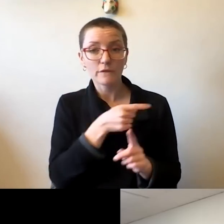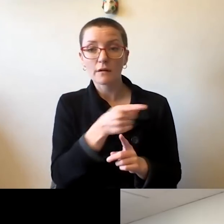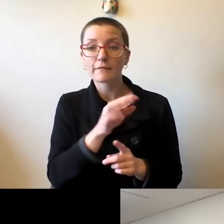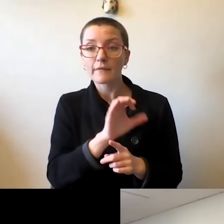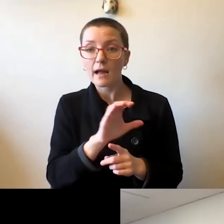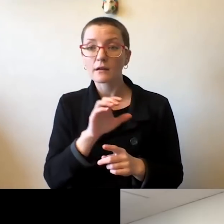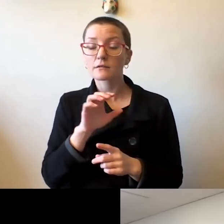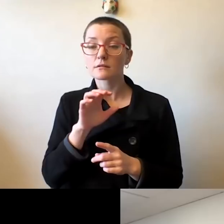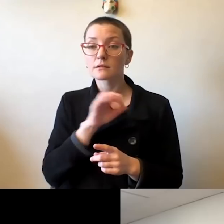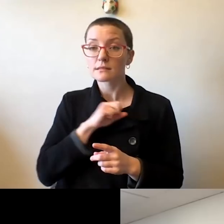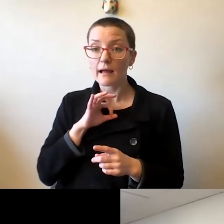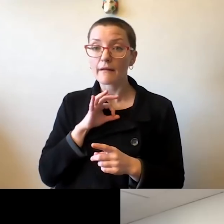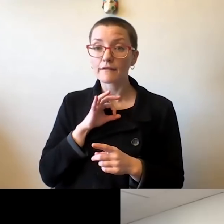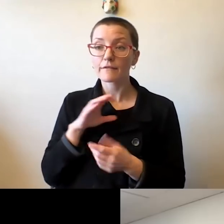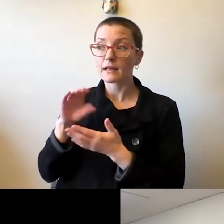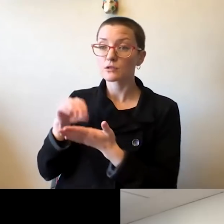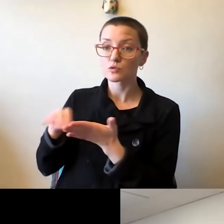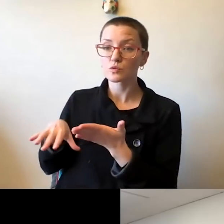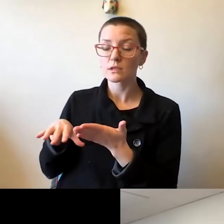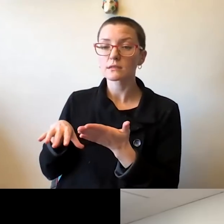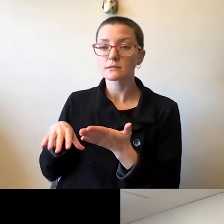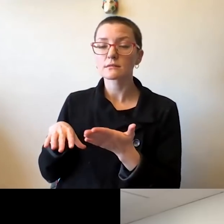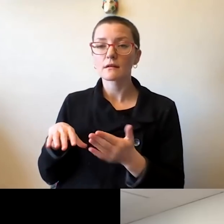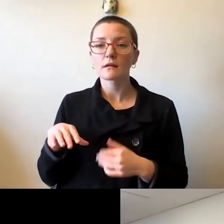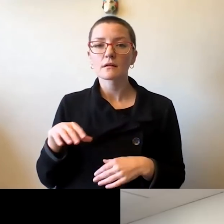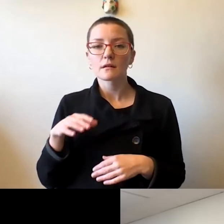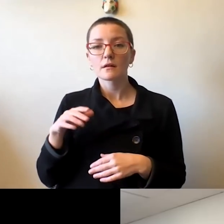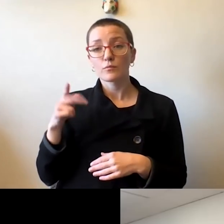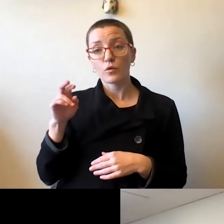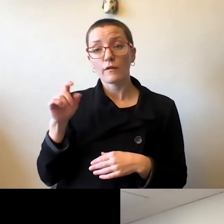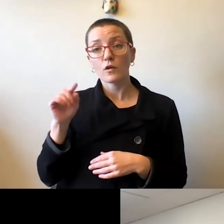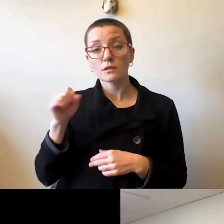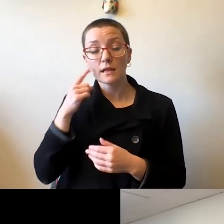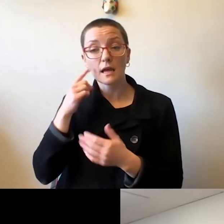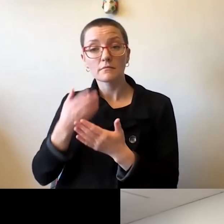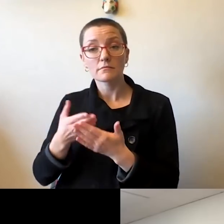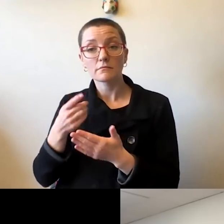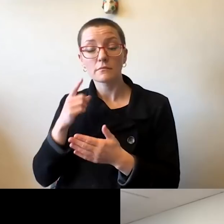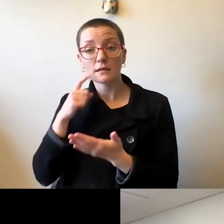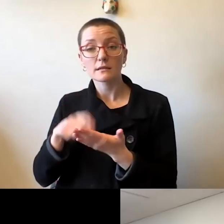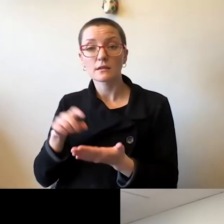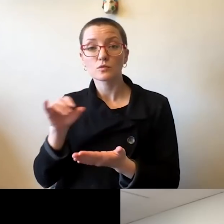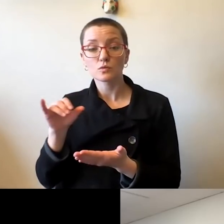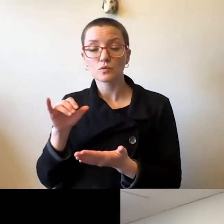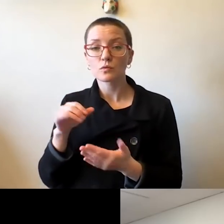and Provost Cangellaris would tell you we had several meetings with the faculty, Senate, or with different student constituency groups.